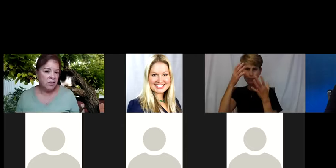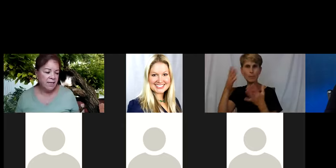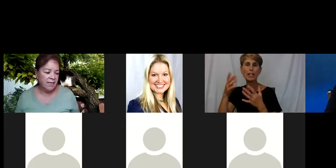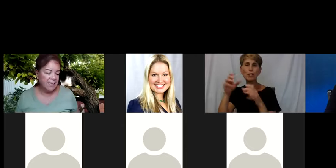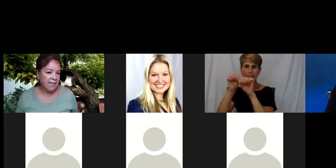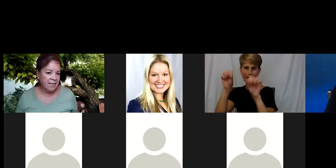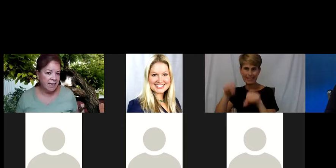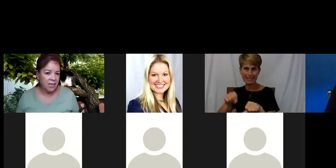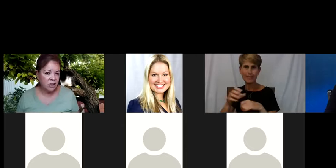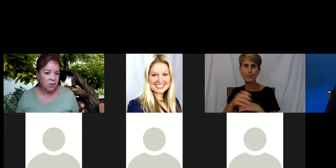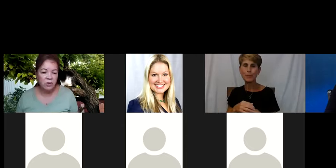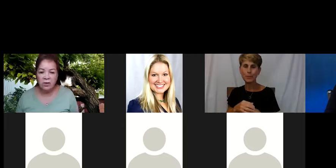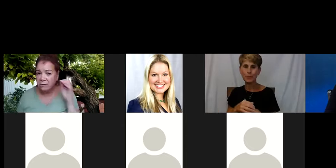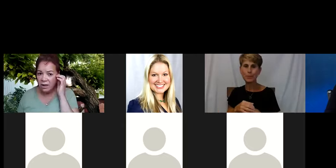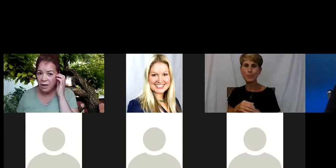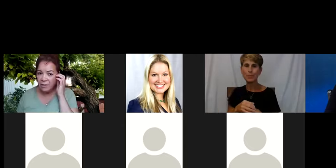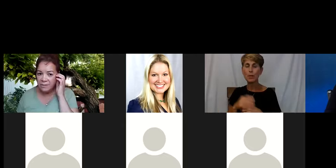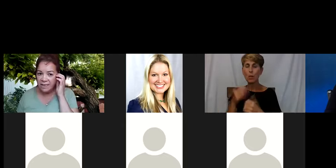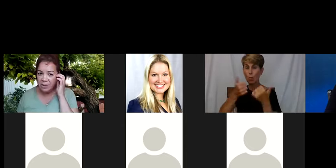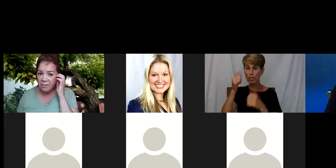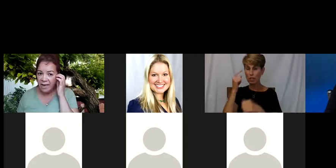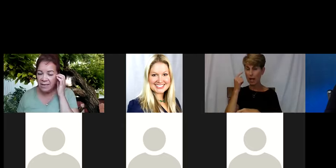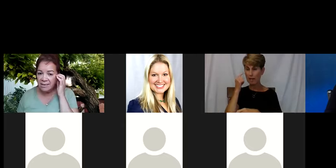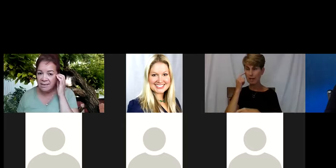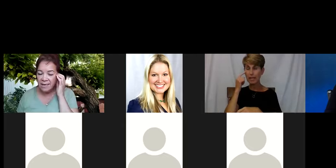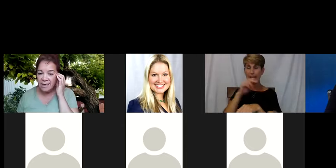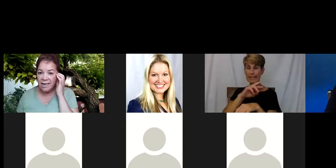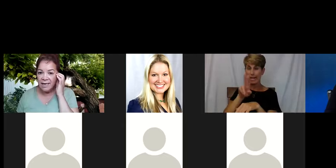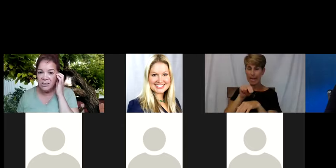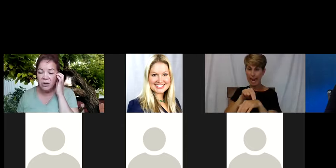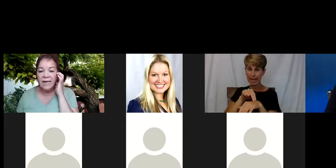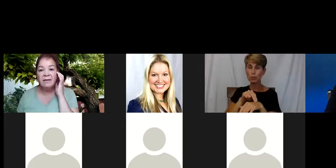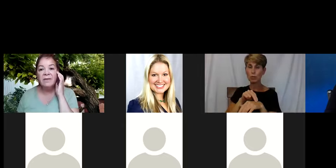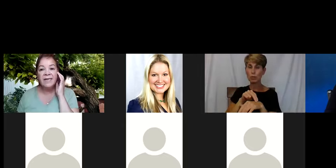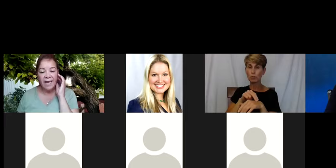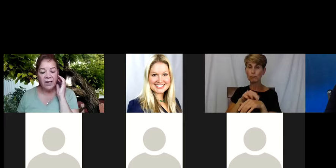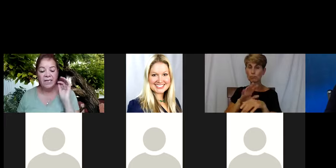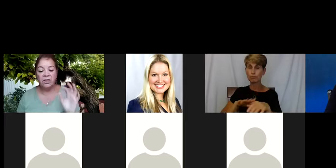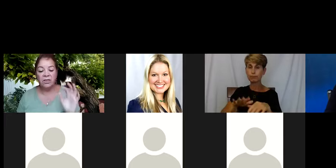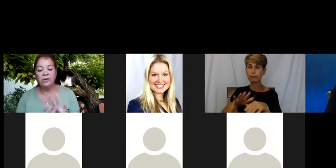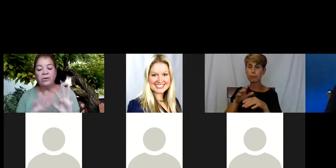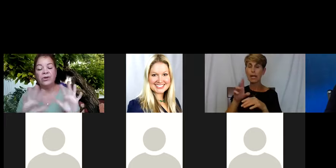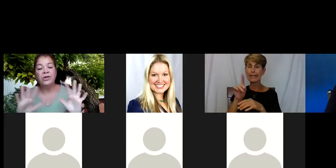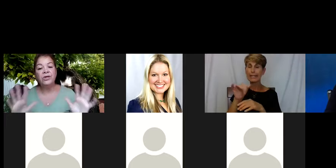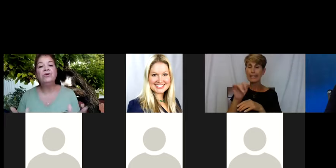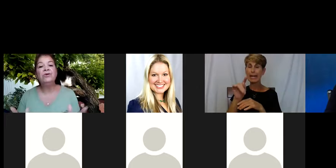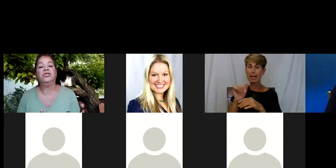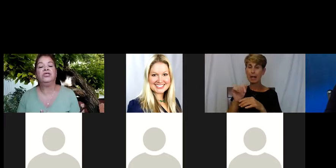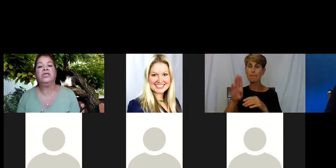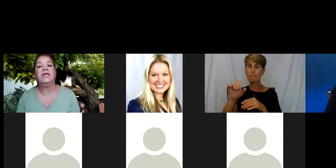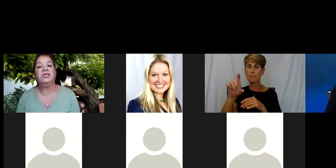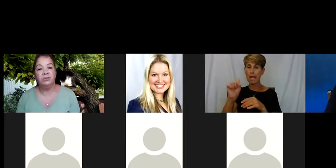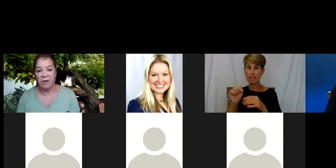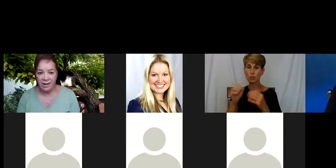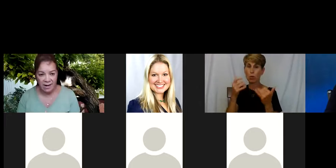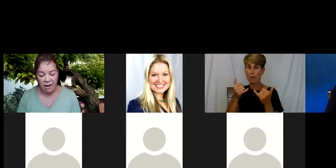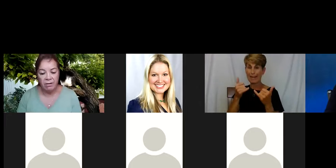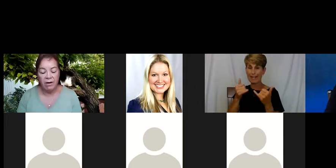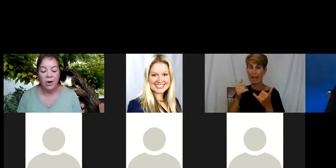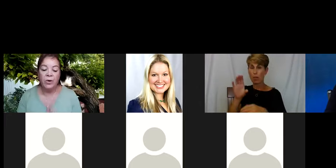which is I think a national database. So in Alameda County it's going through a huge change right now.